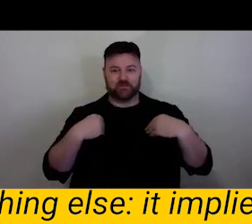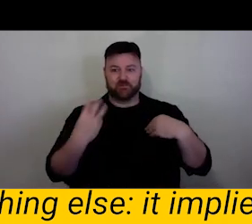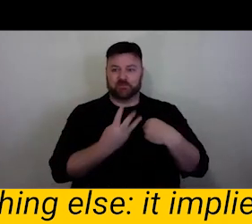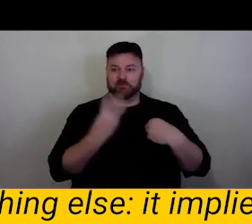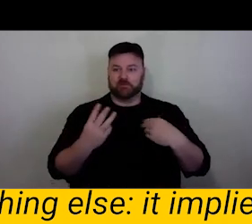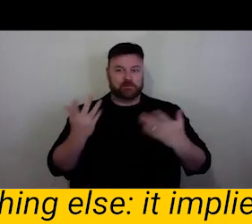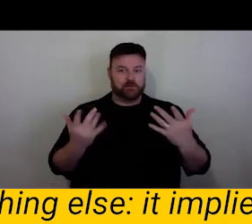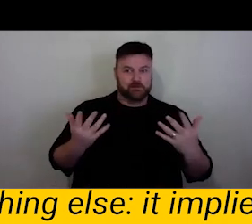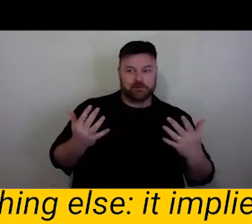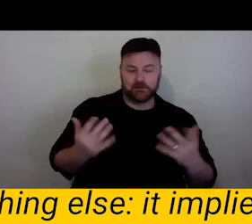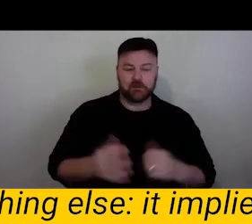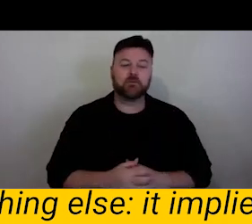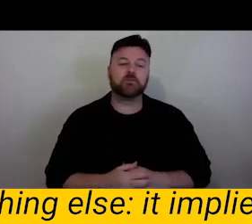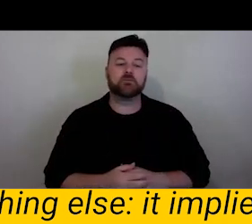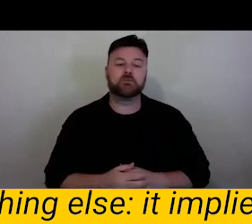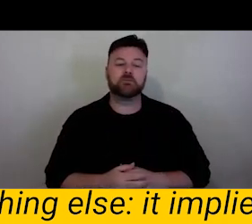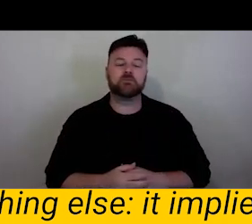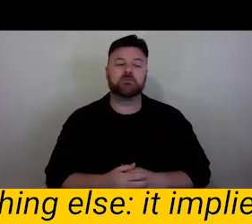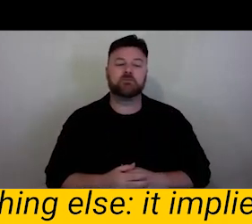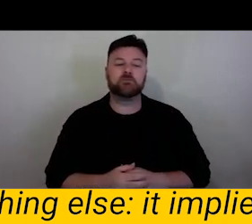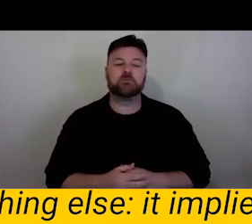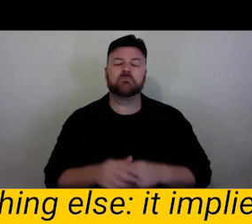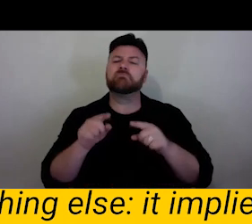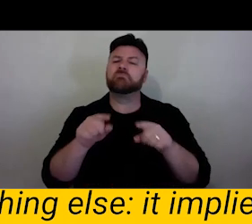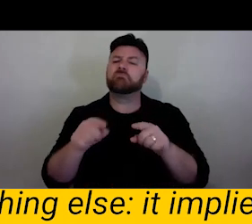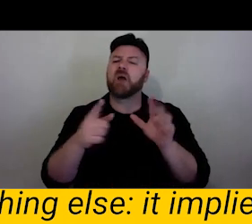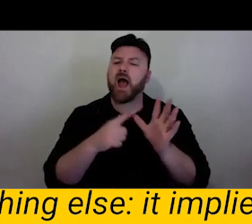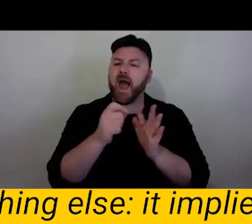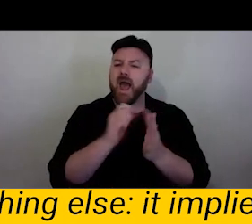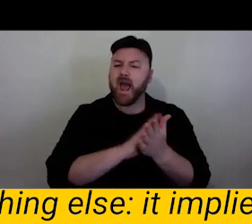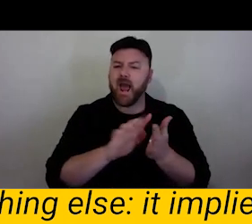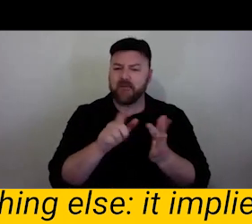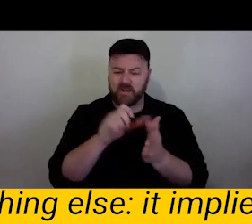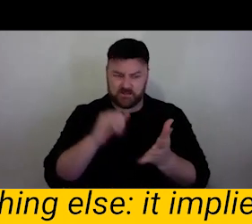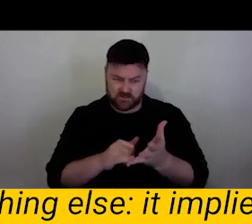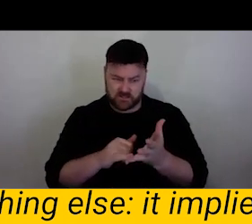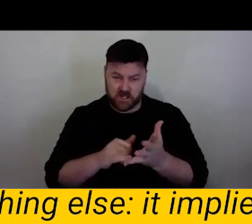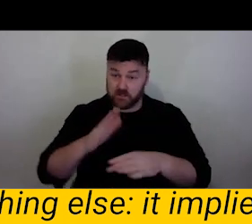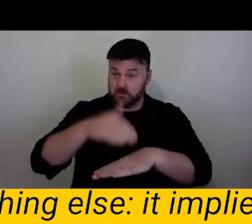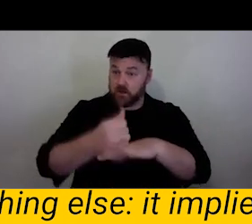full 26 years ago by a composer called David Union, a writer called